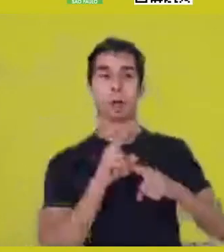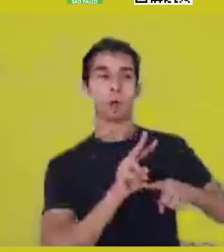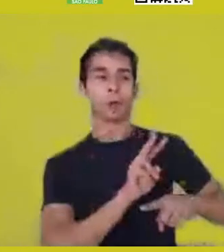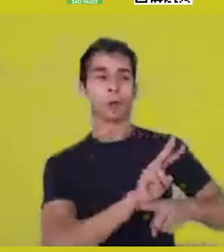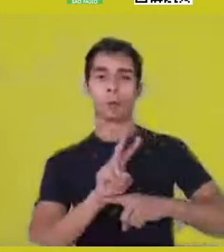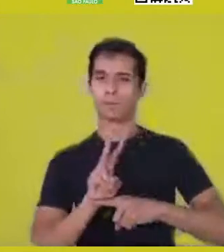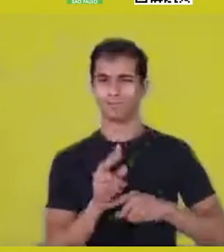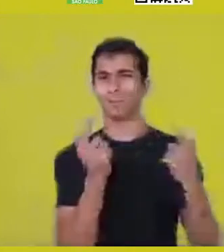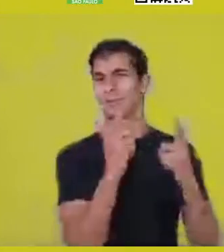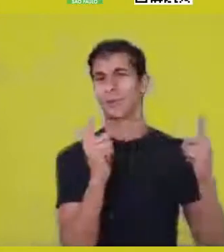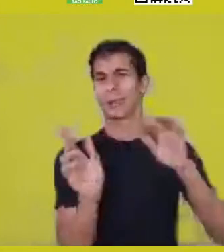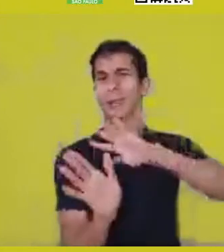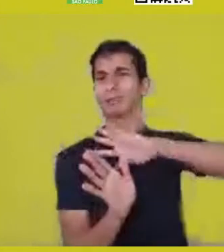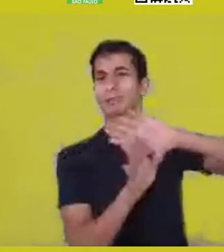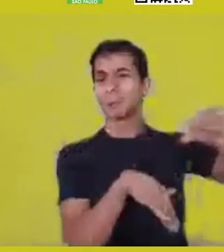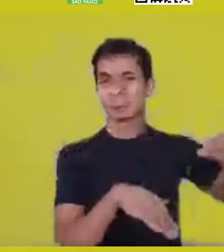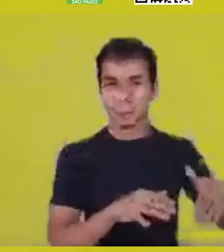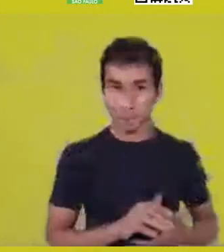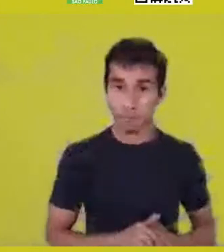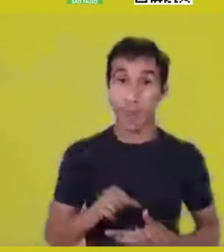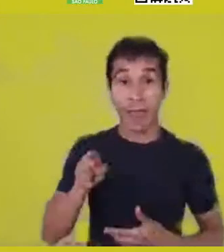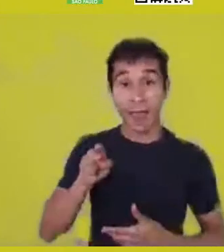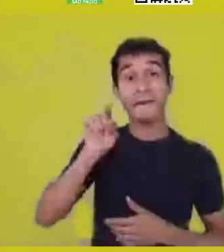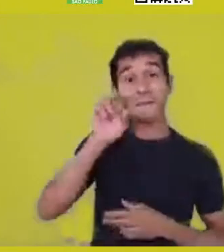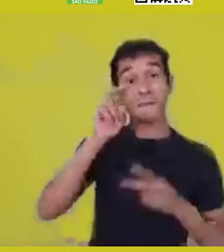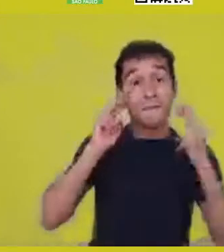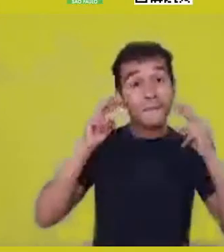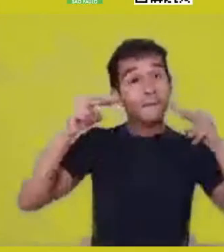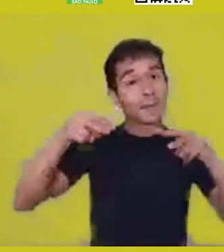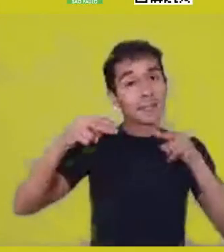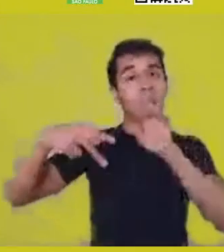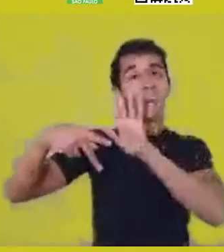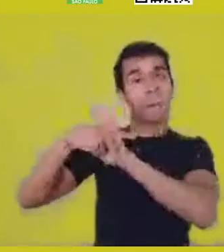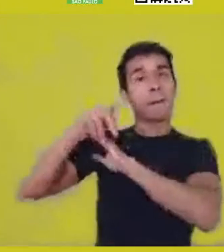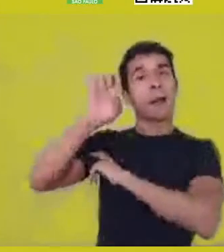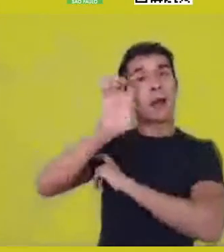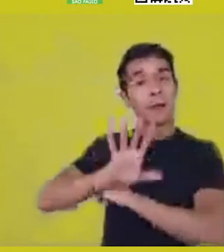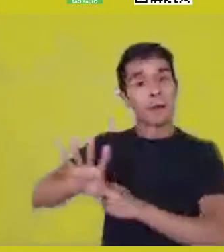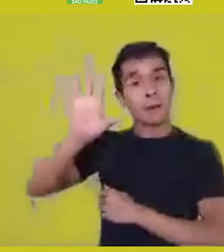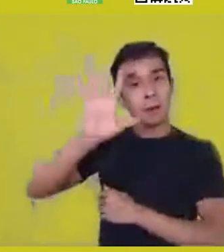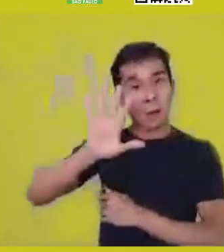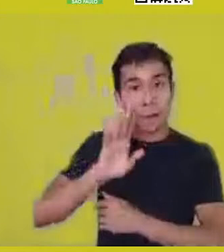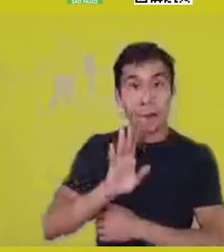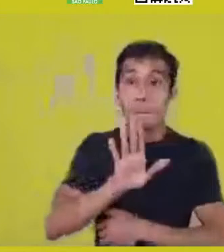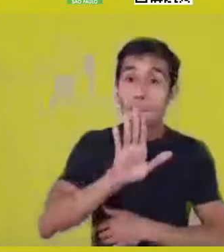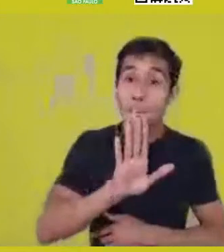especially by blood, ancestral, bioancestral,